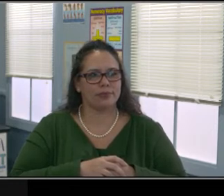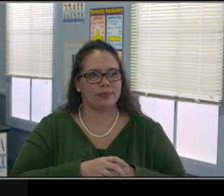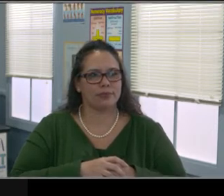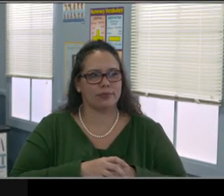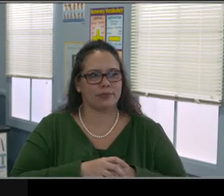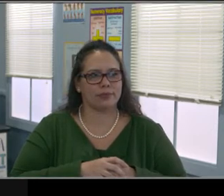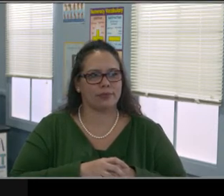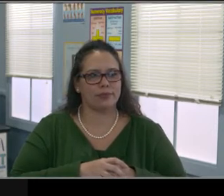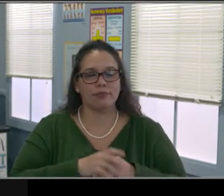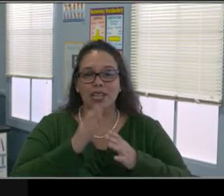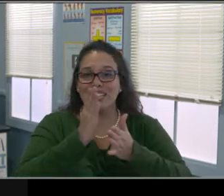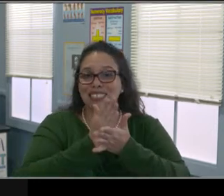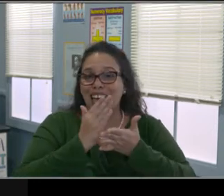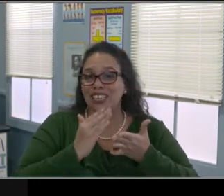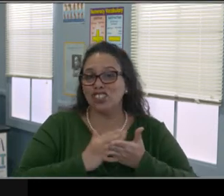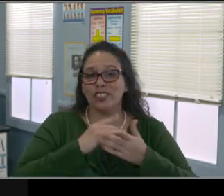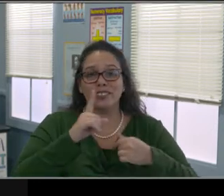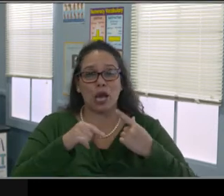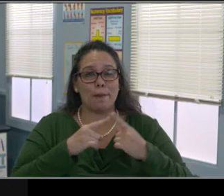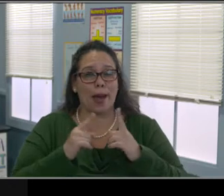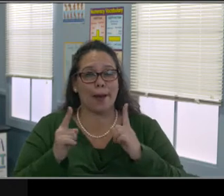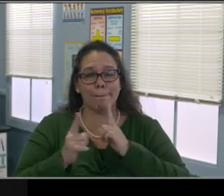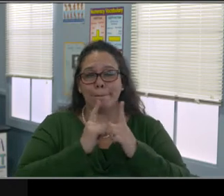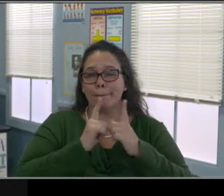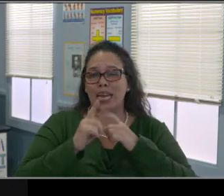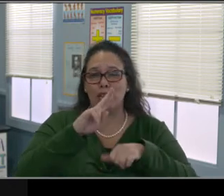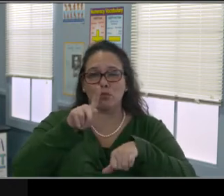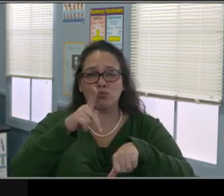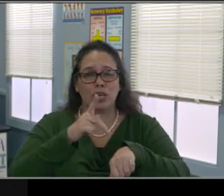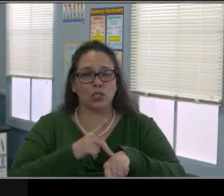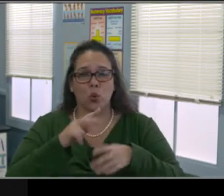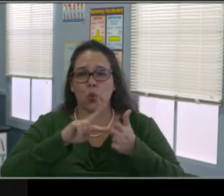Education celebration it's gonna look different this year. And so we're trying to find ways